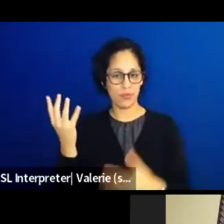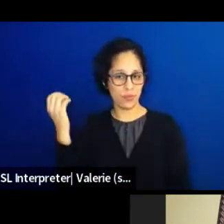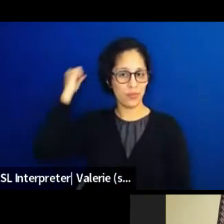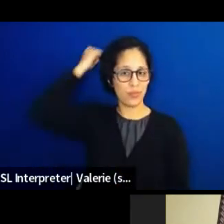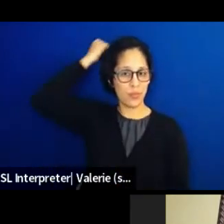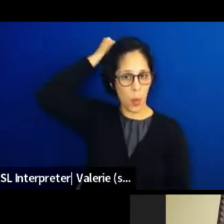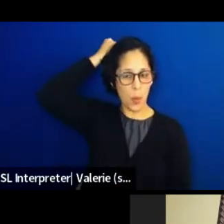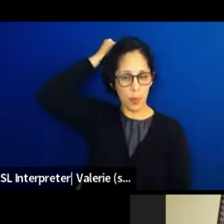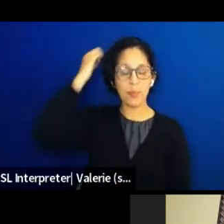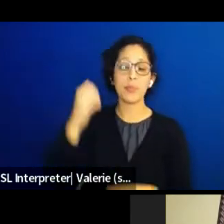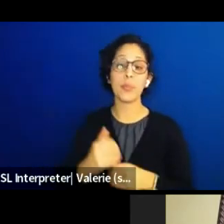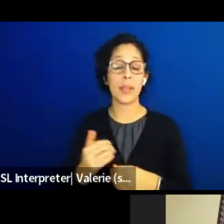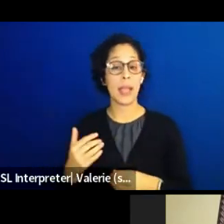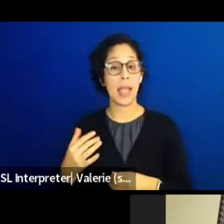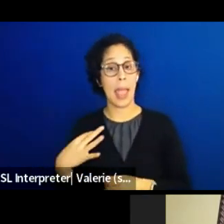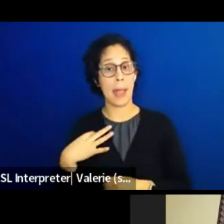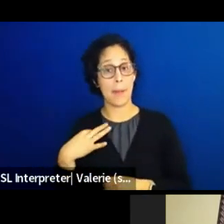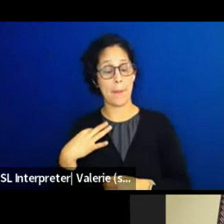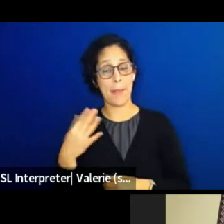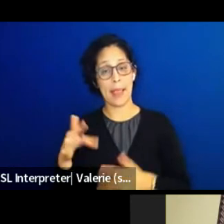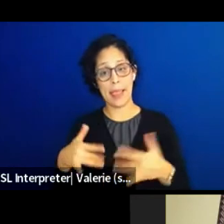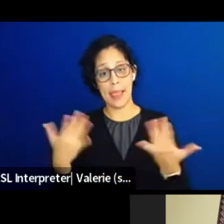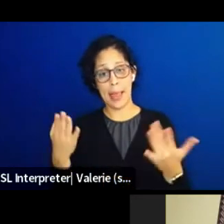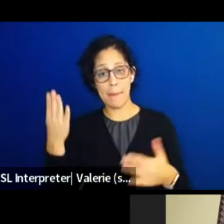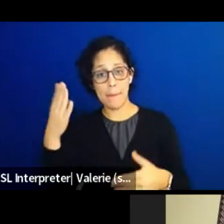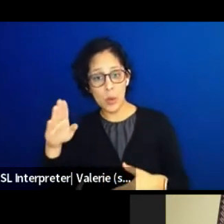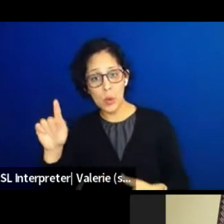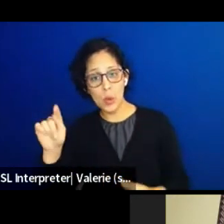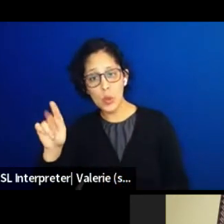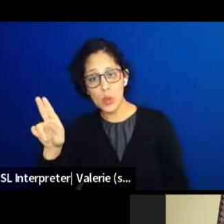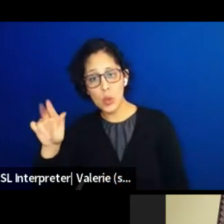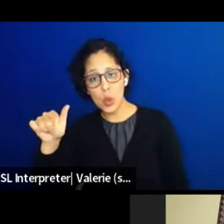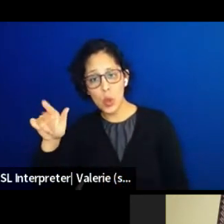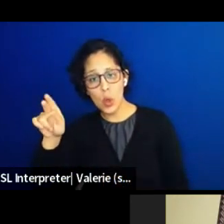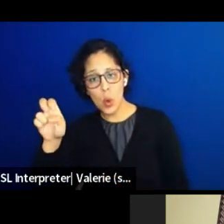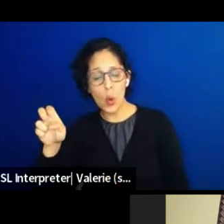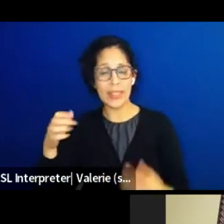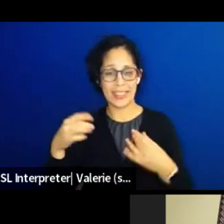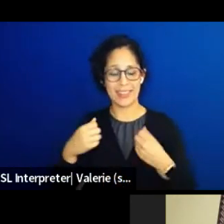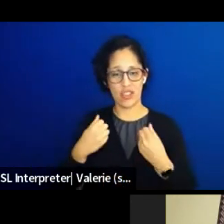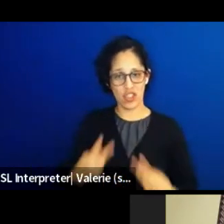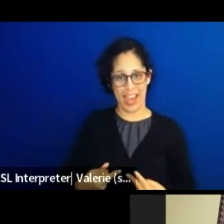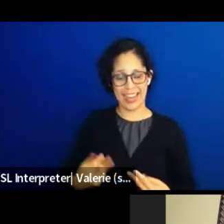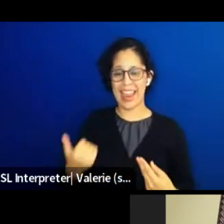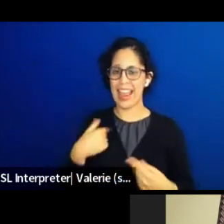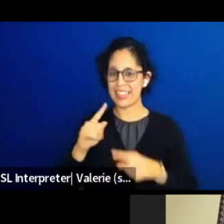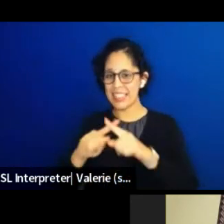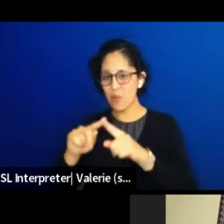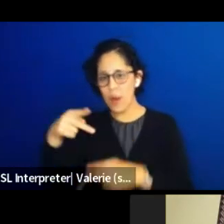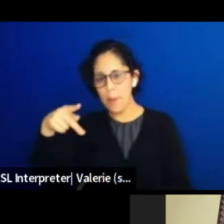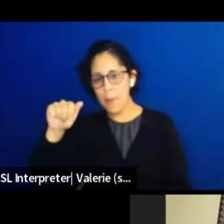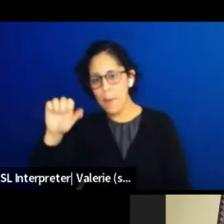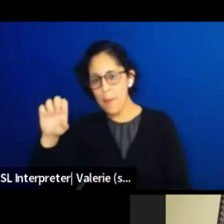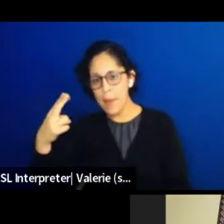And I'm wearing a light blue turquoise jacket, which is decorated with a patchwork textile art